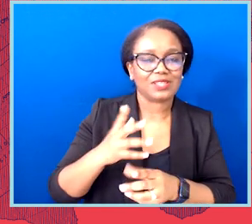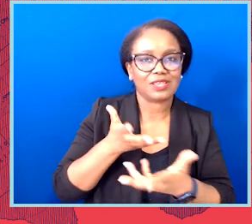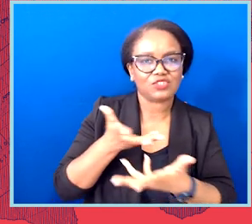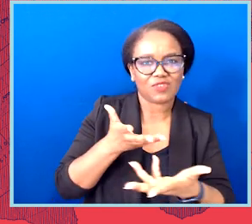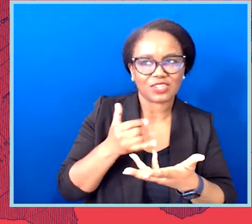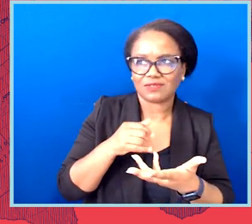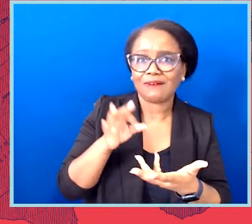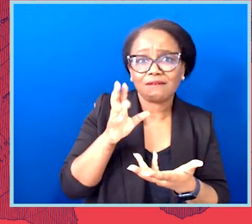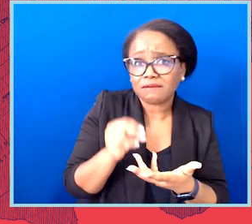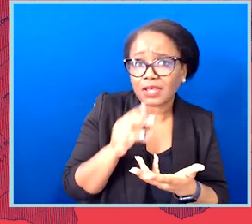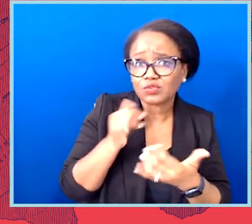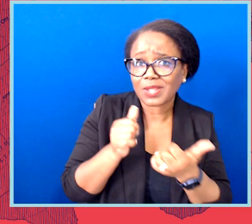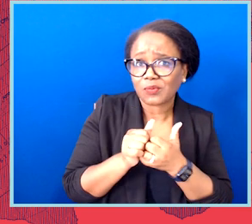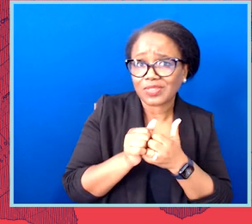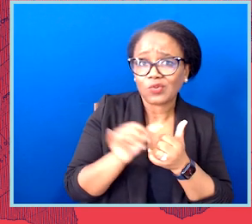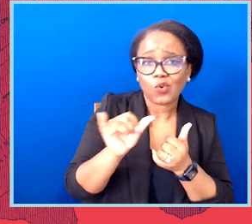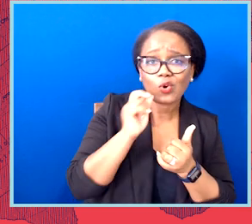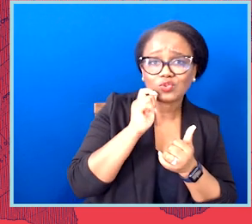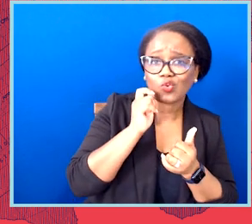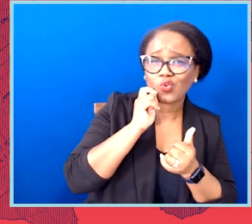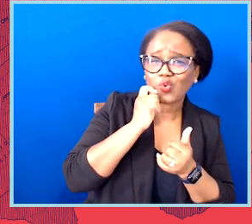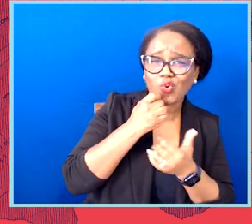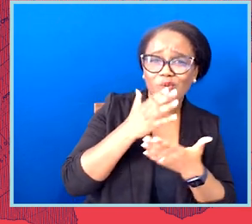And there's also a cool function where you can explore how your district has changed